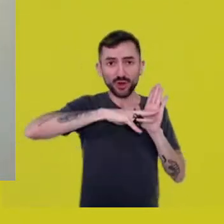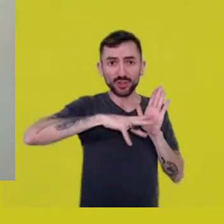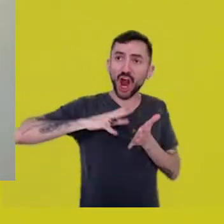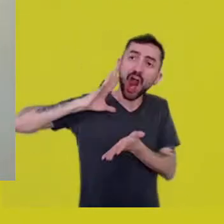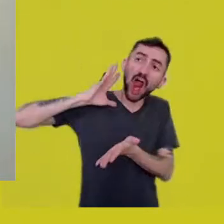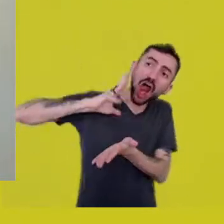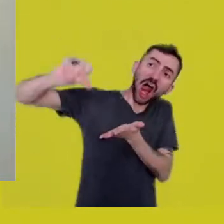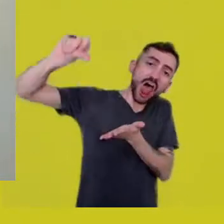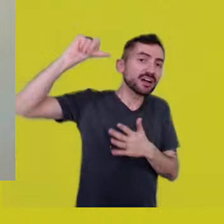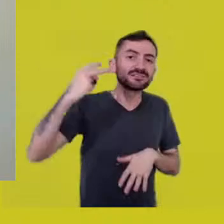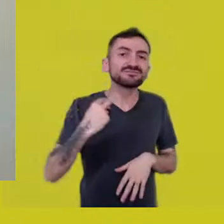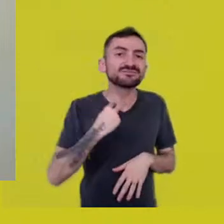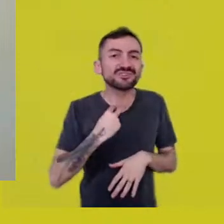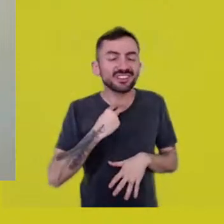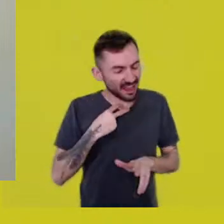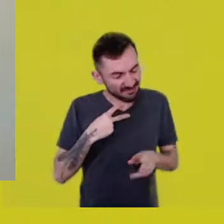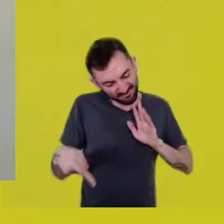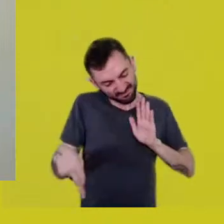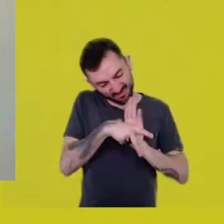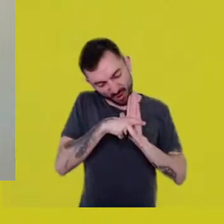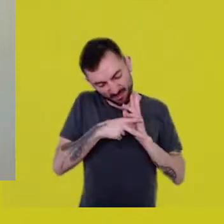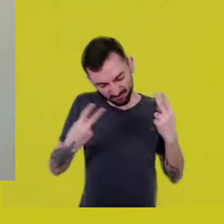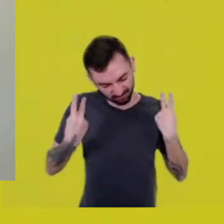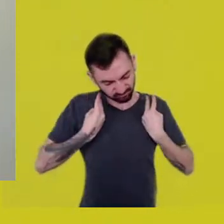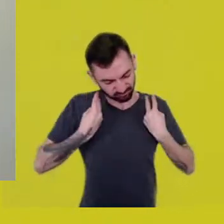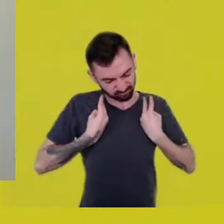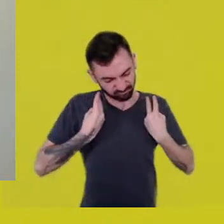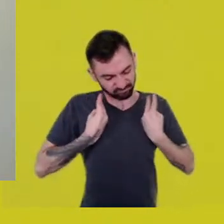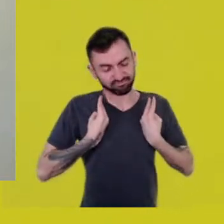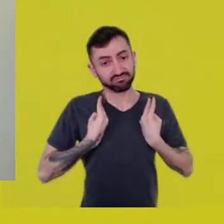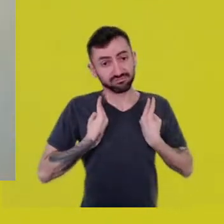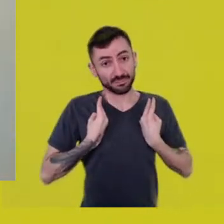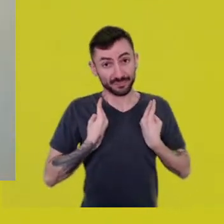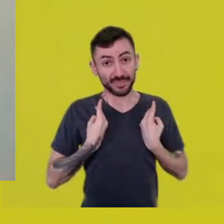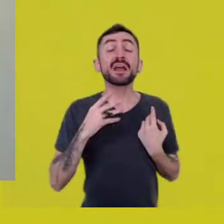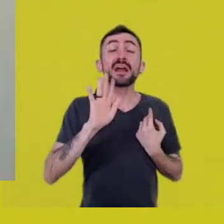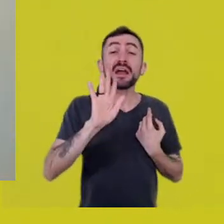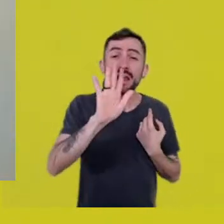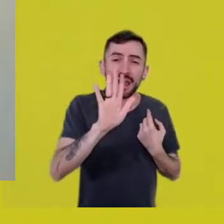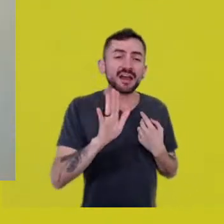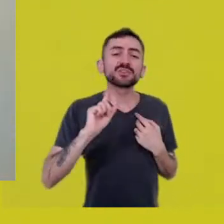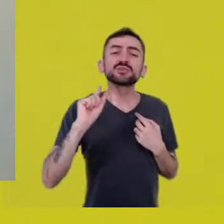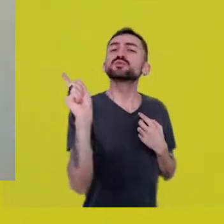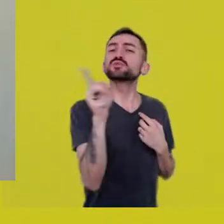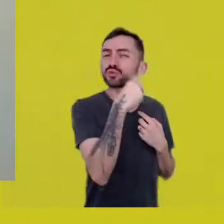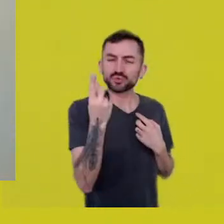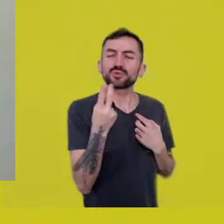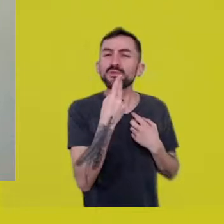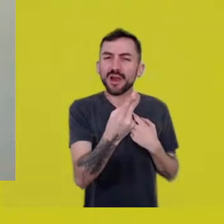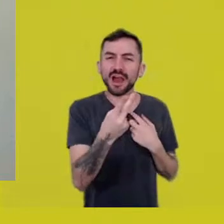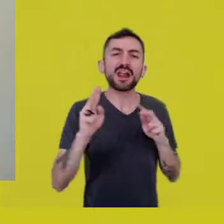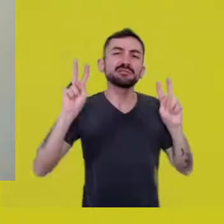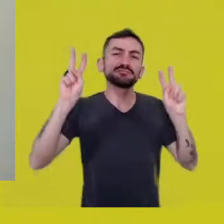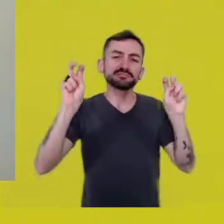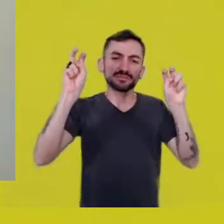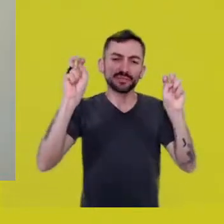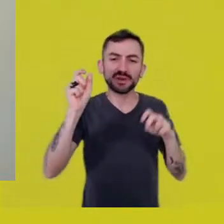There’s something about what we call culture, which is a mistery,